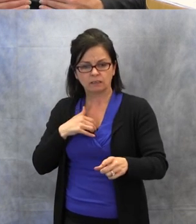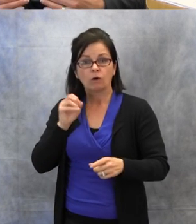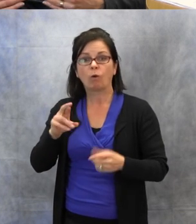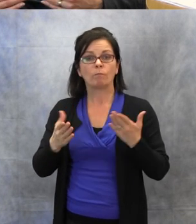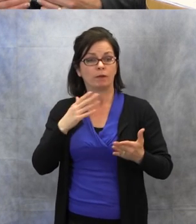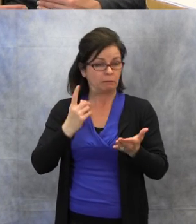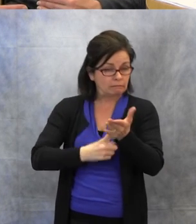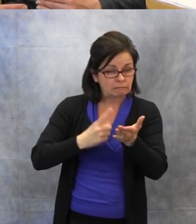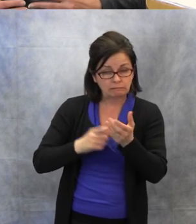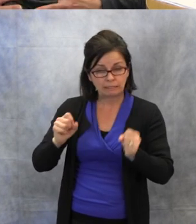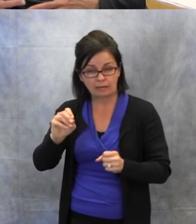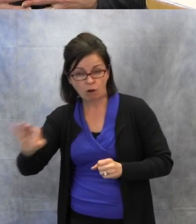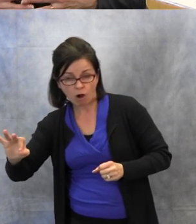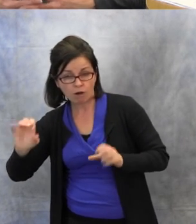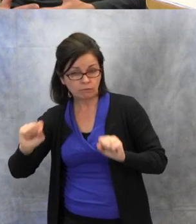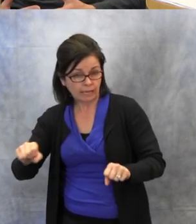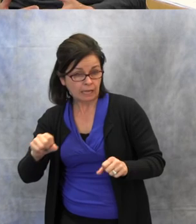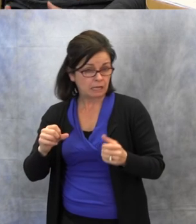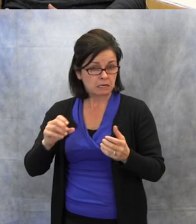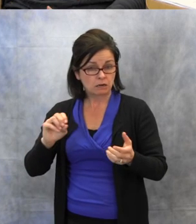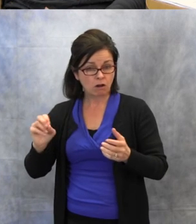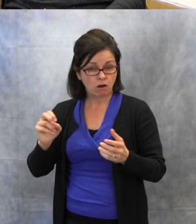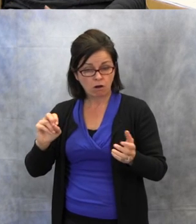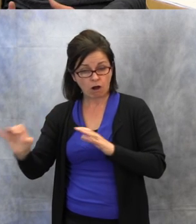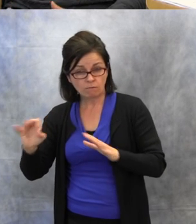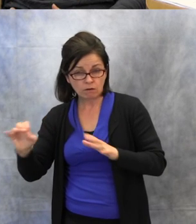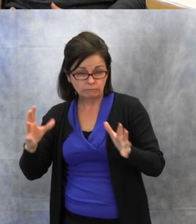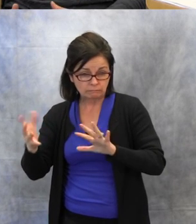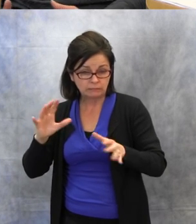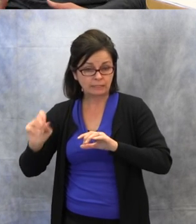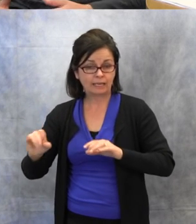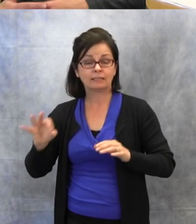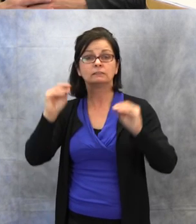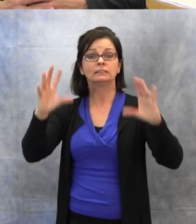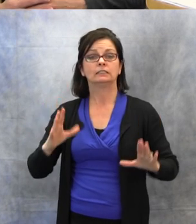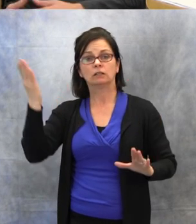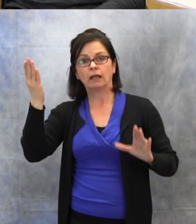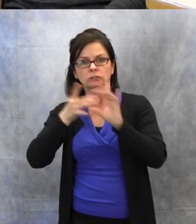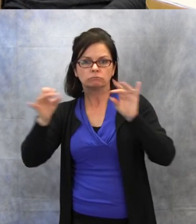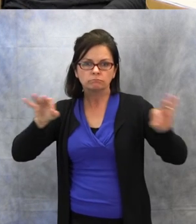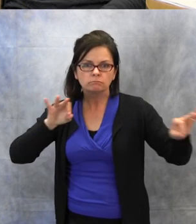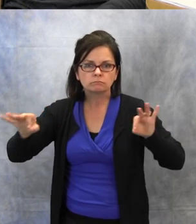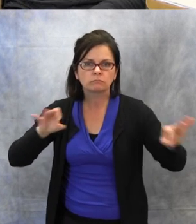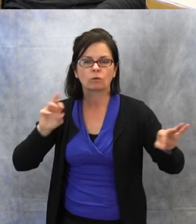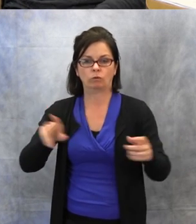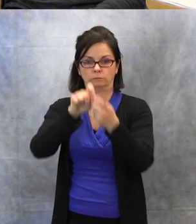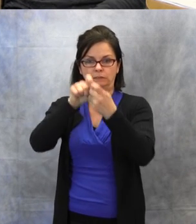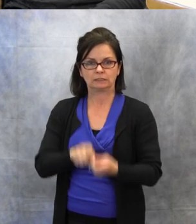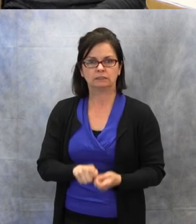at different times when the teacher is doing some lecturing or specific instruction, because it's really